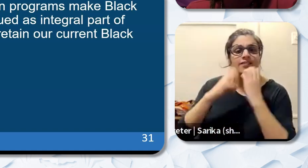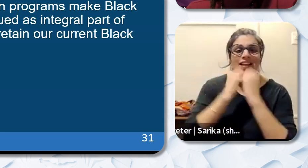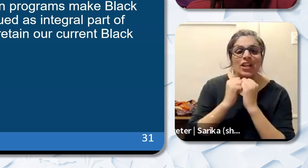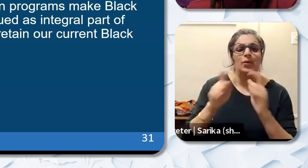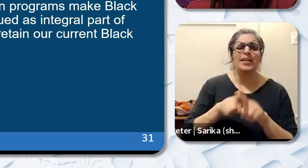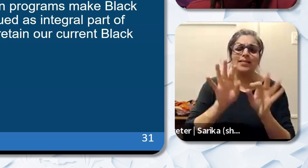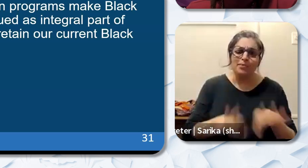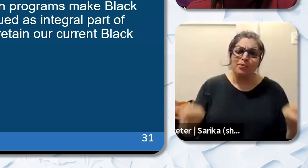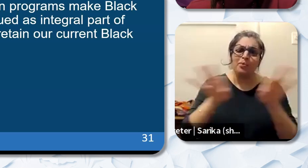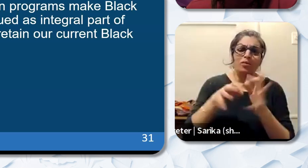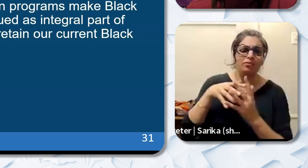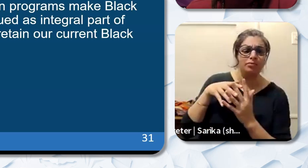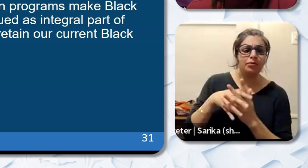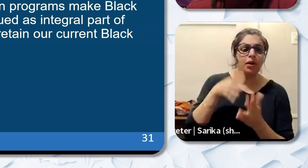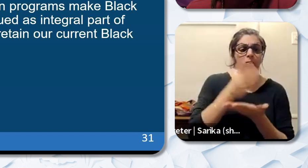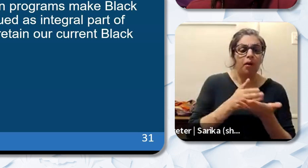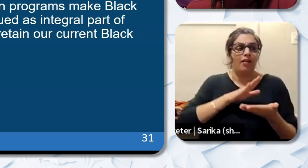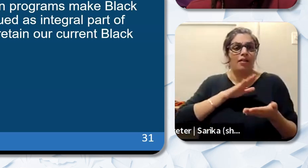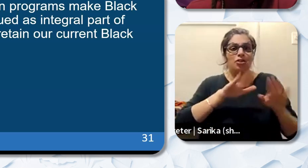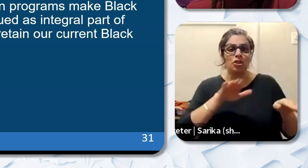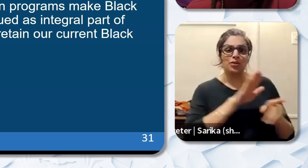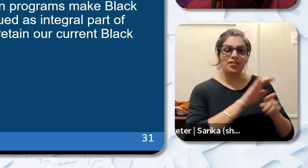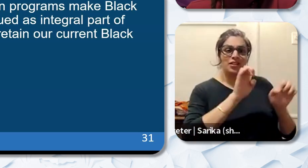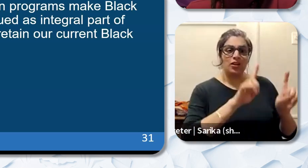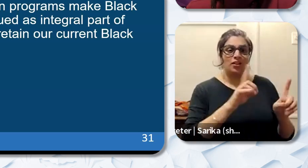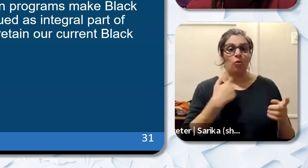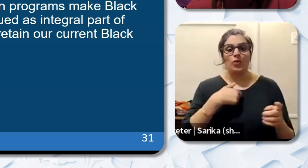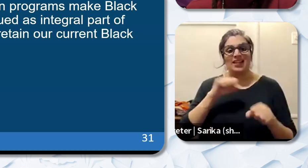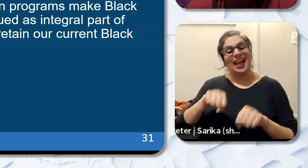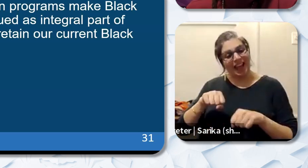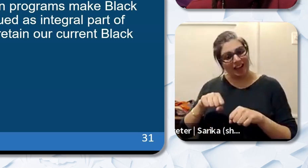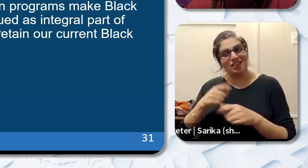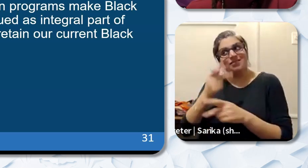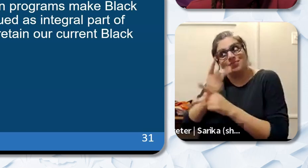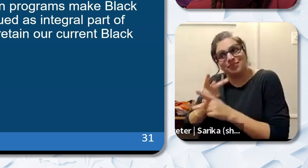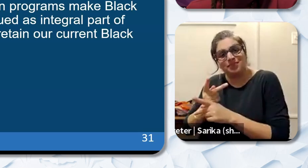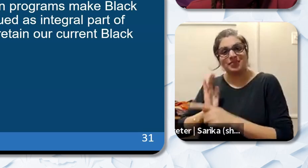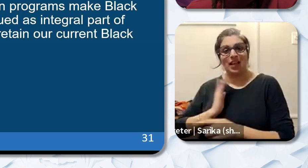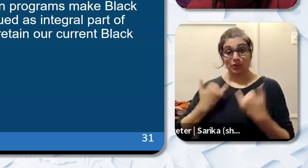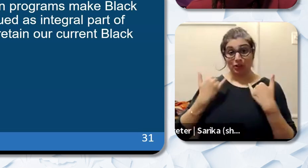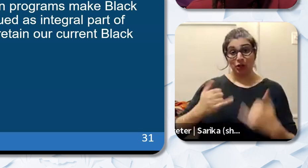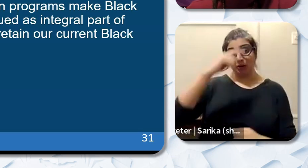of children's education so we are better able to retain our current Black P-3 educators? And